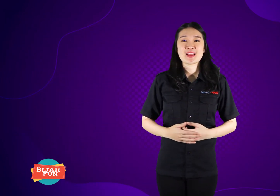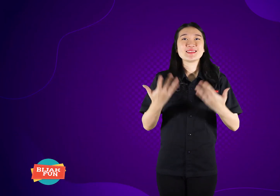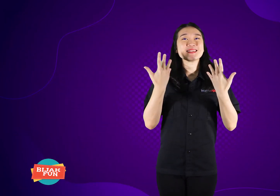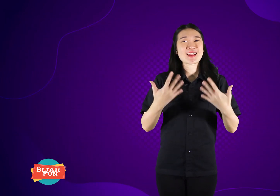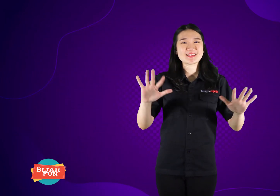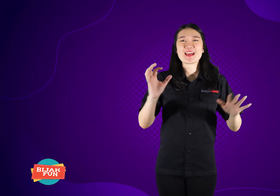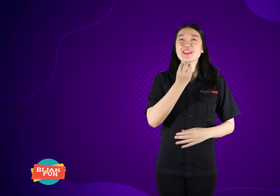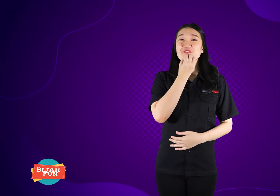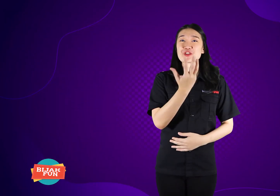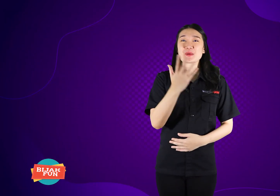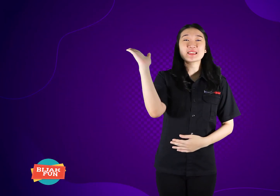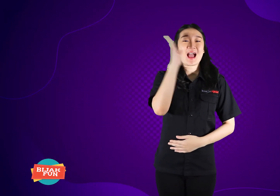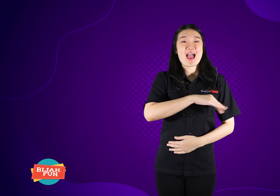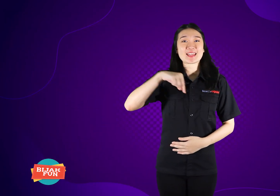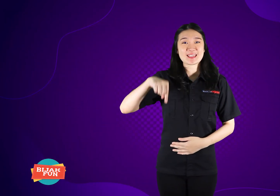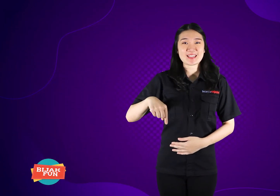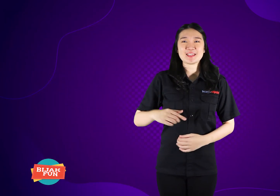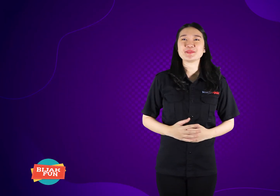Finished today's information.